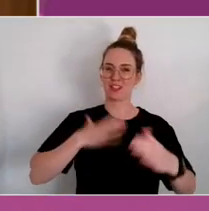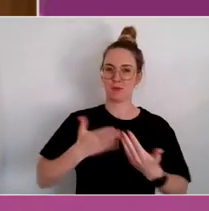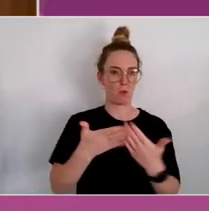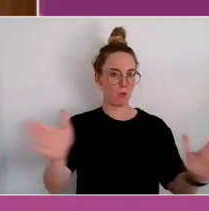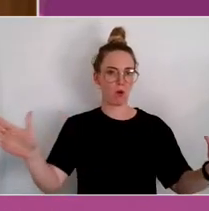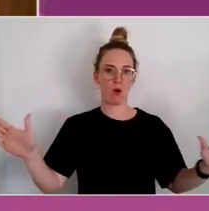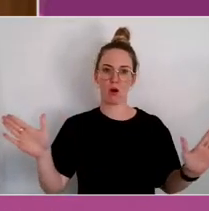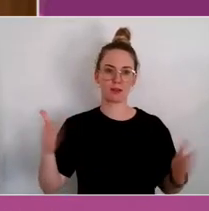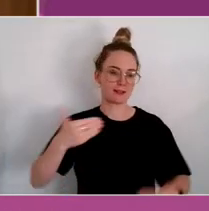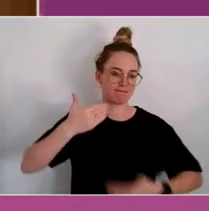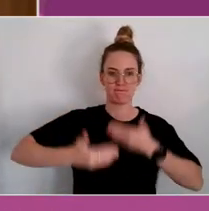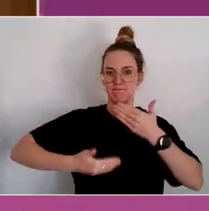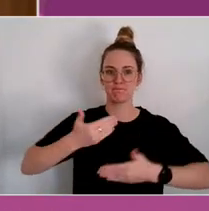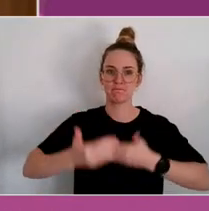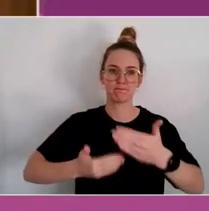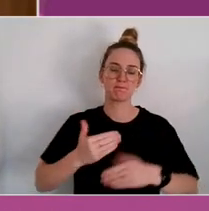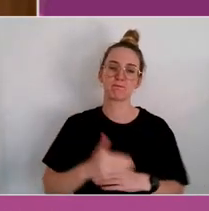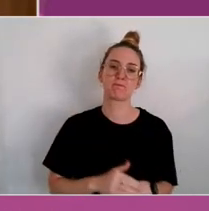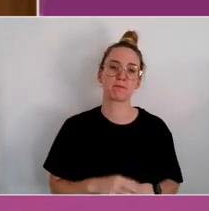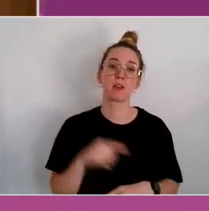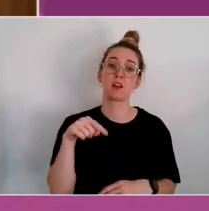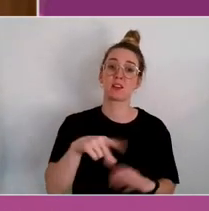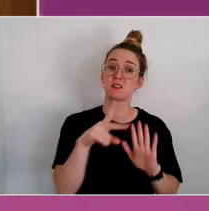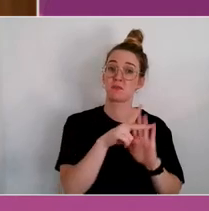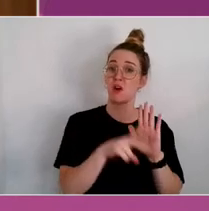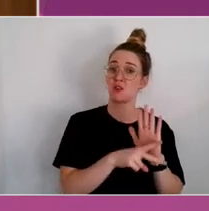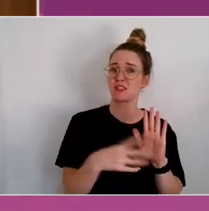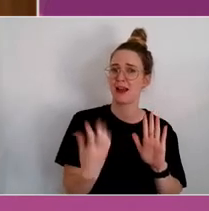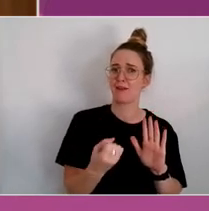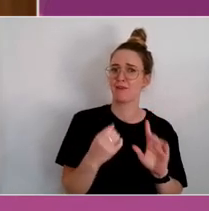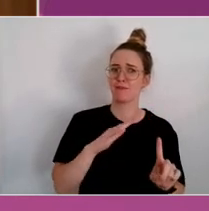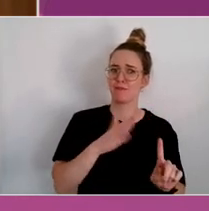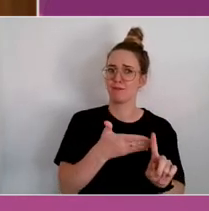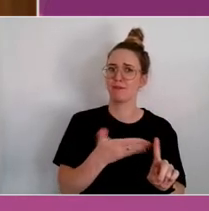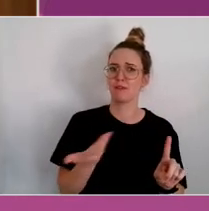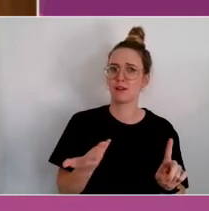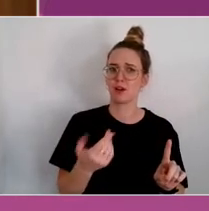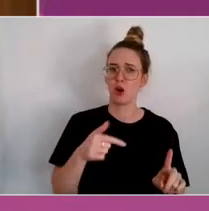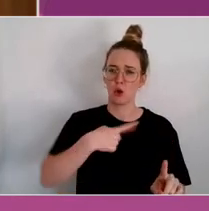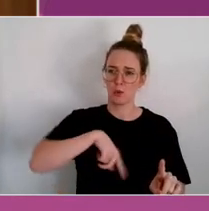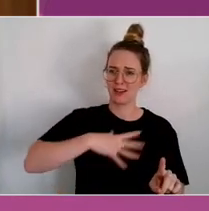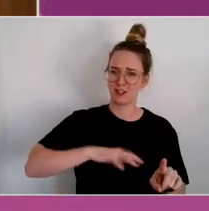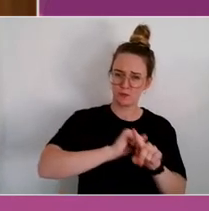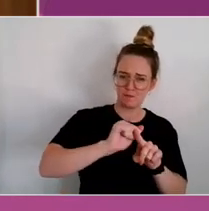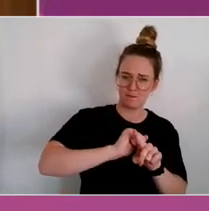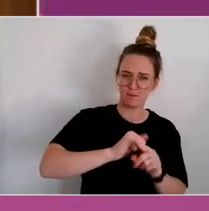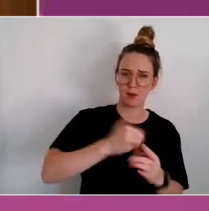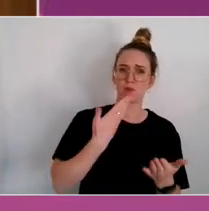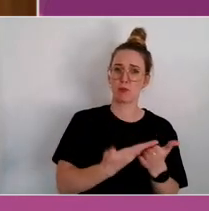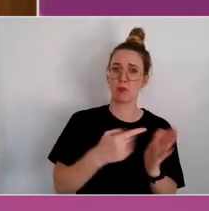policy discussions have a very specific purpose, are refining proposals that will be taken to government later in the year.